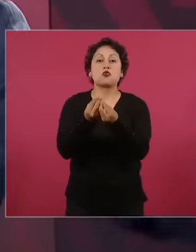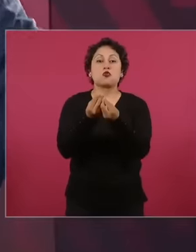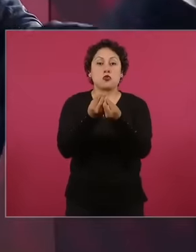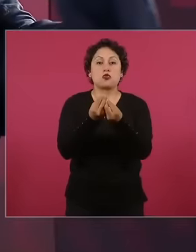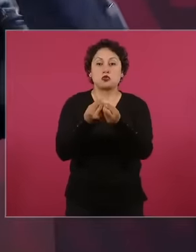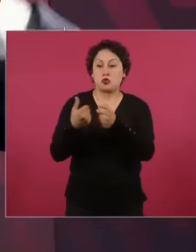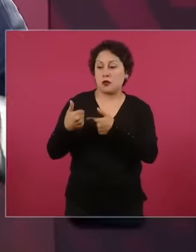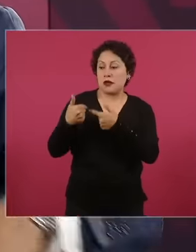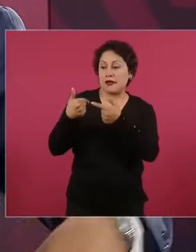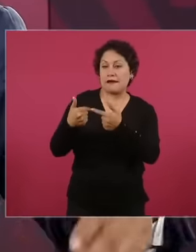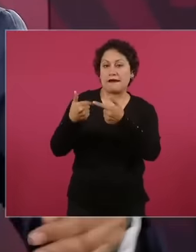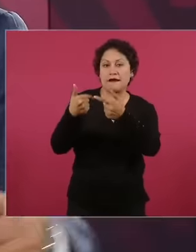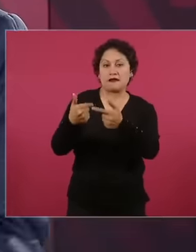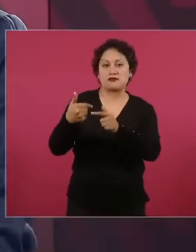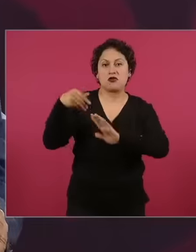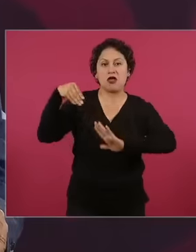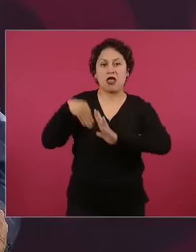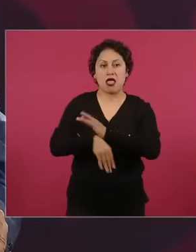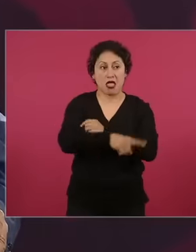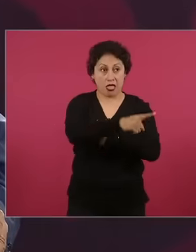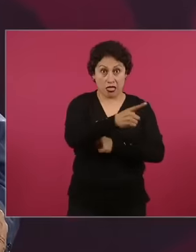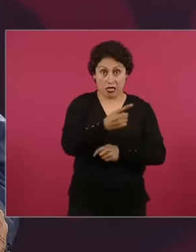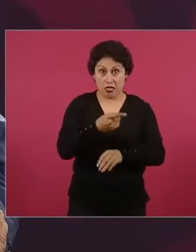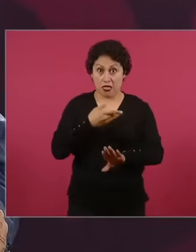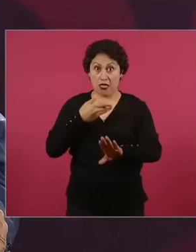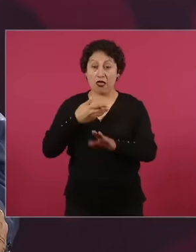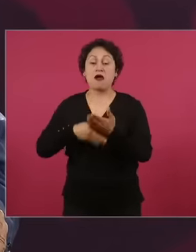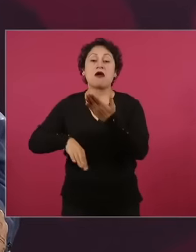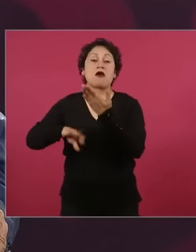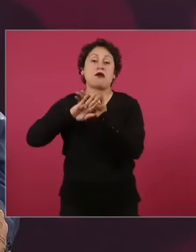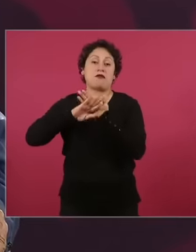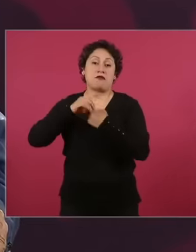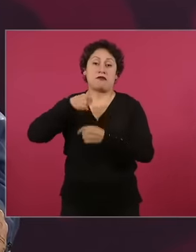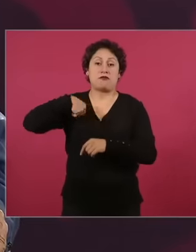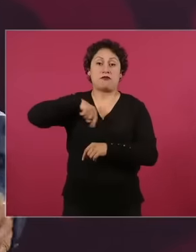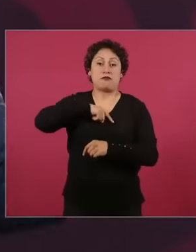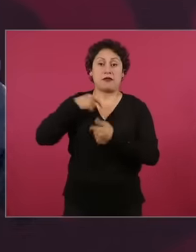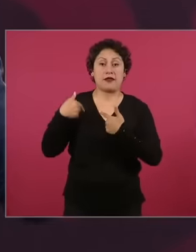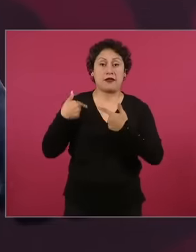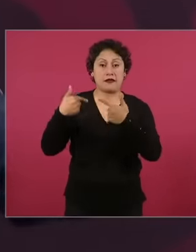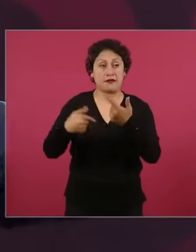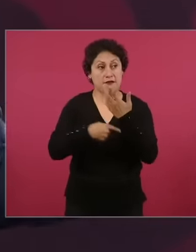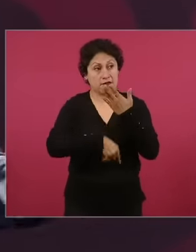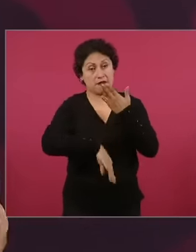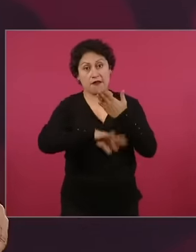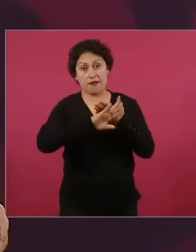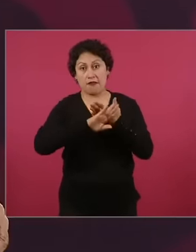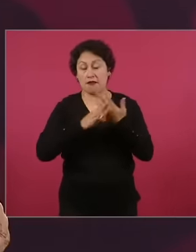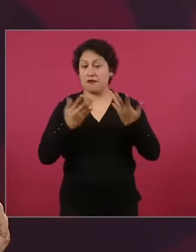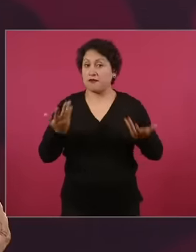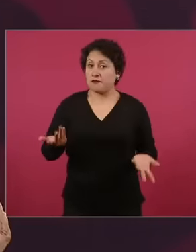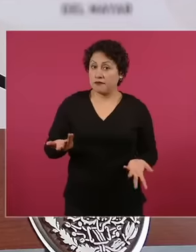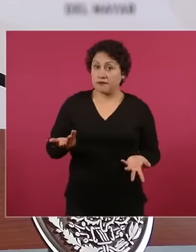, and notice that